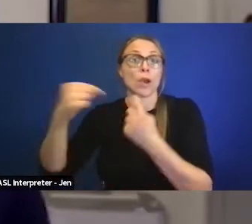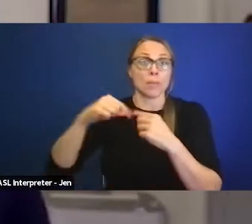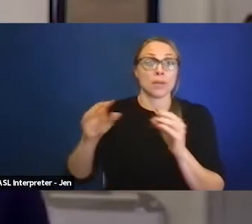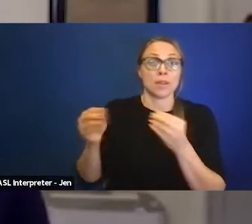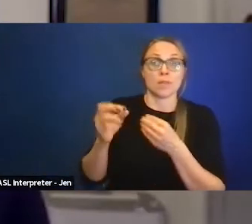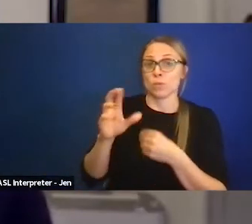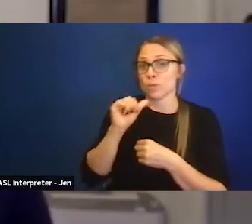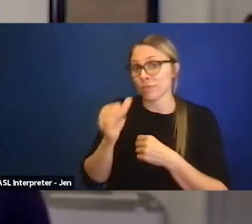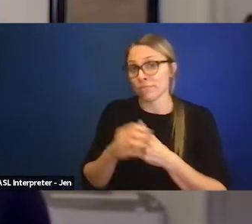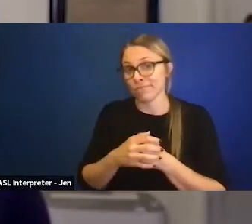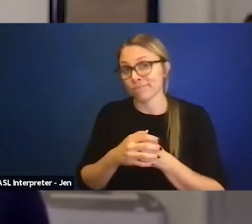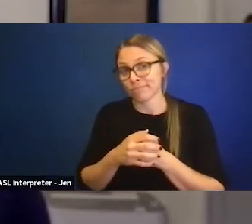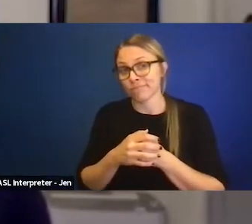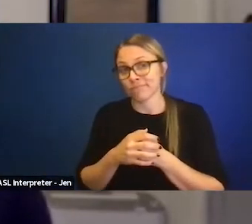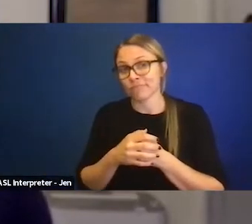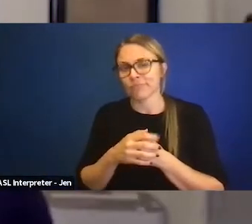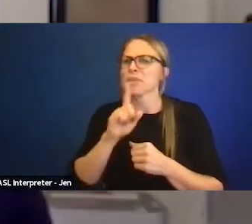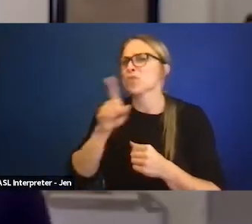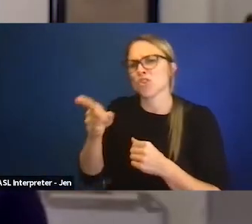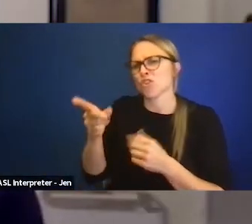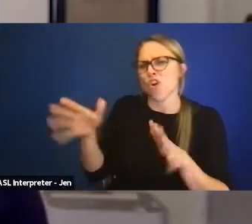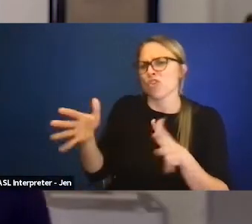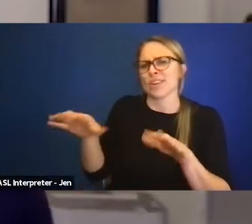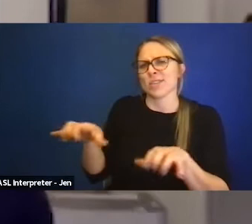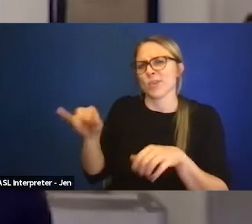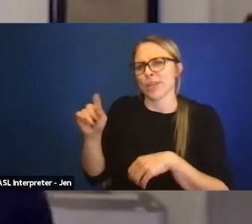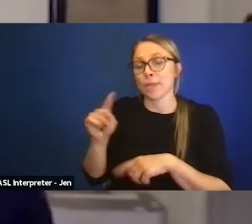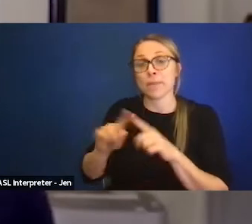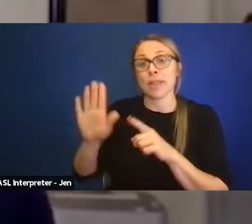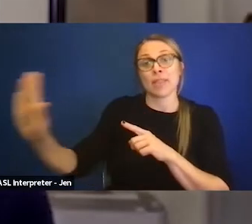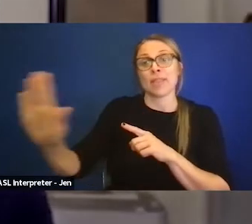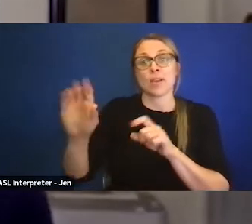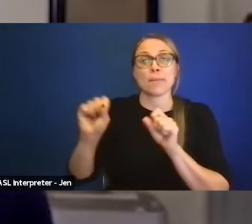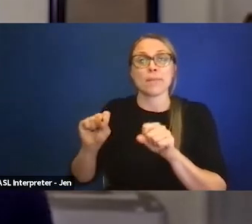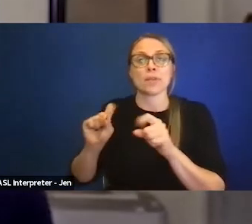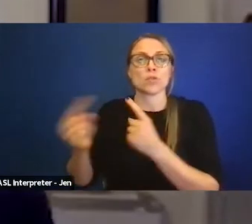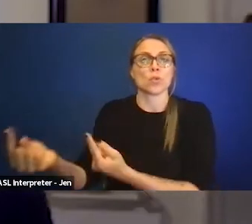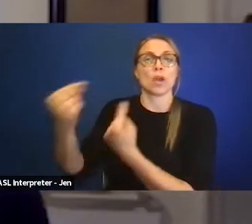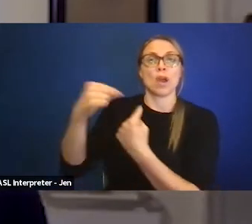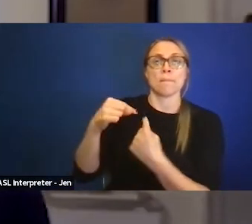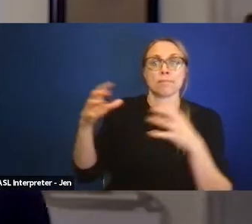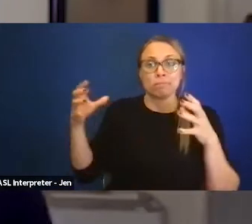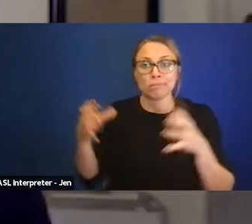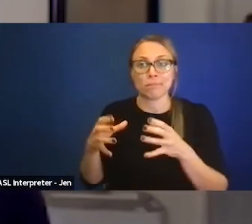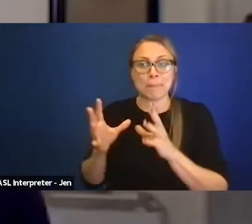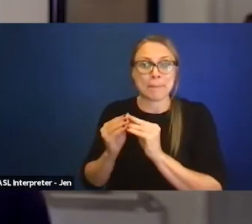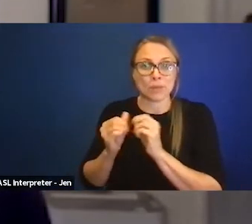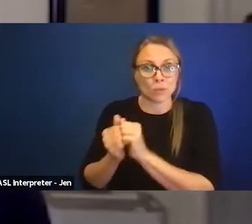I think the ability, and I'm sure you're doing this already, the ability for people to be able to come together and talk about some of these issues